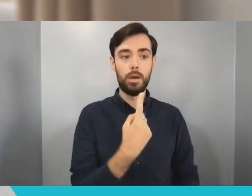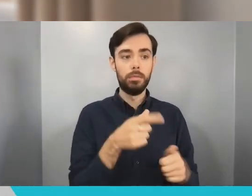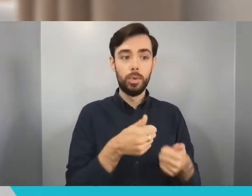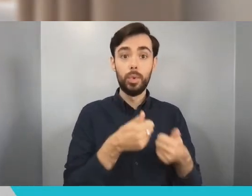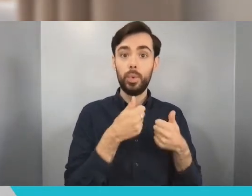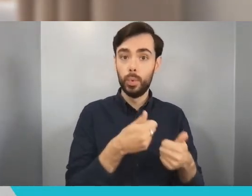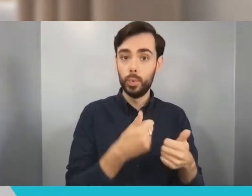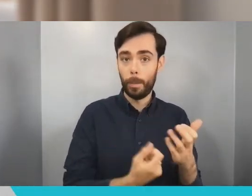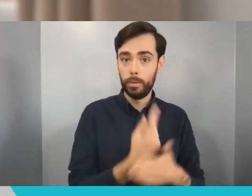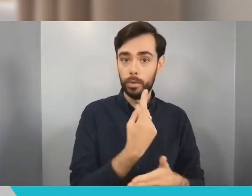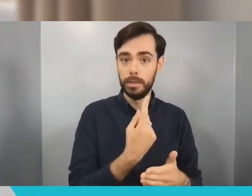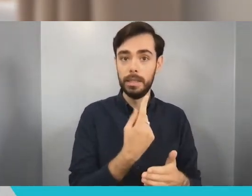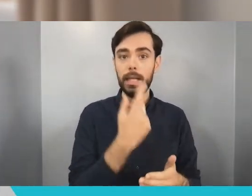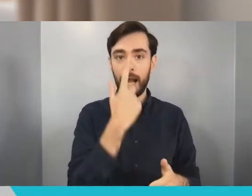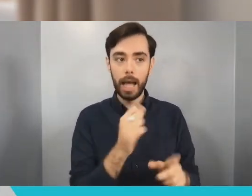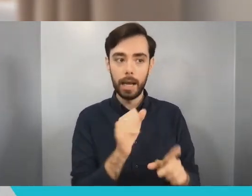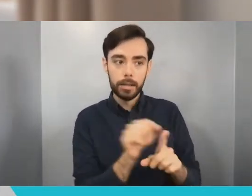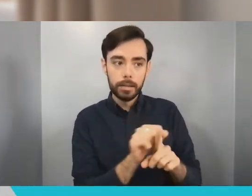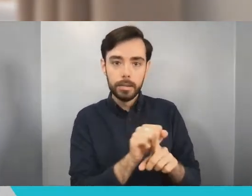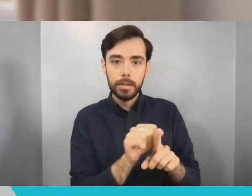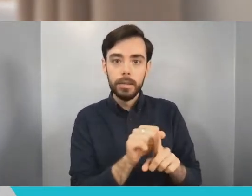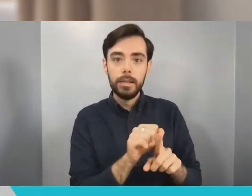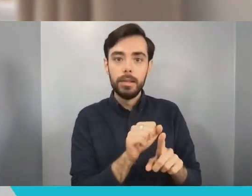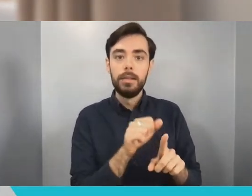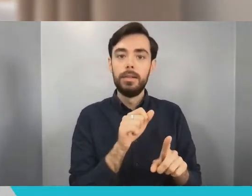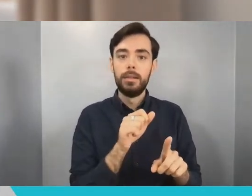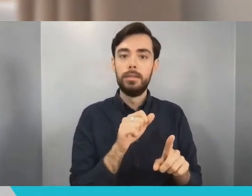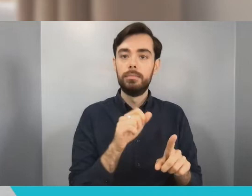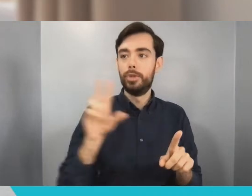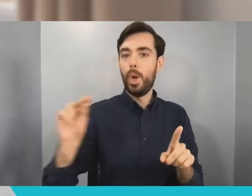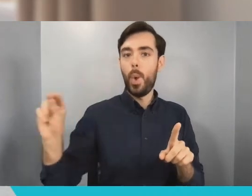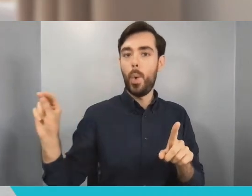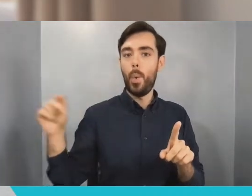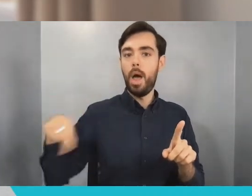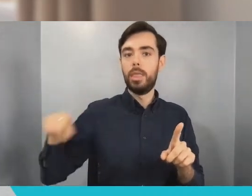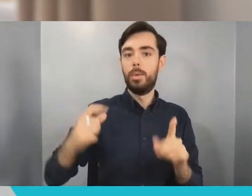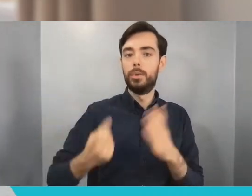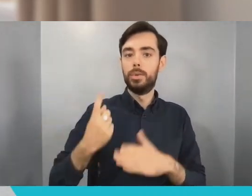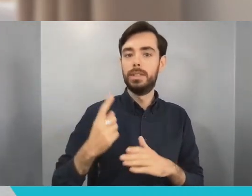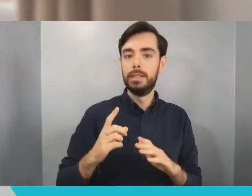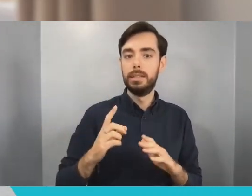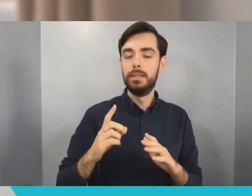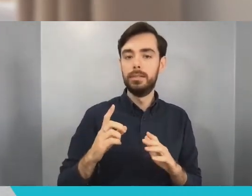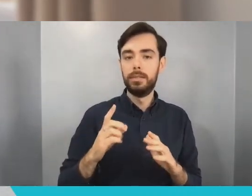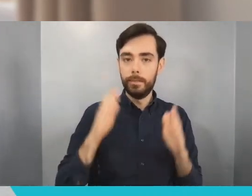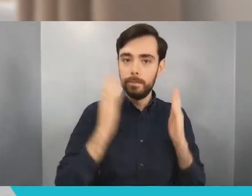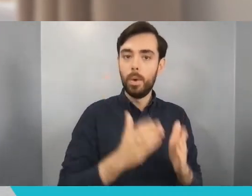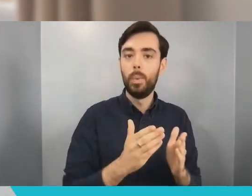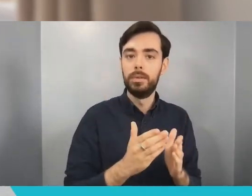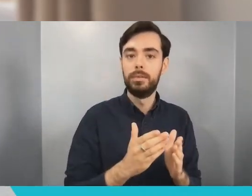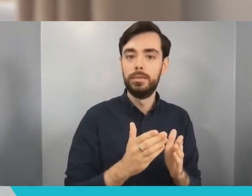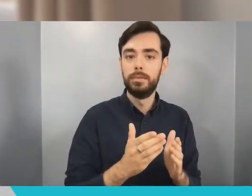the most of it. Switch over to red, say no so you can do that. You're all obviously finishing